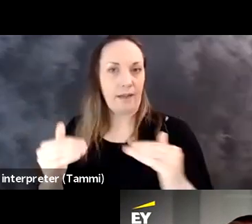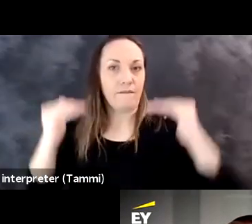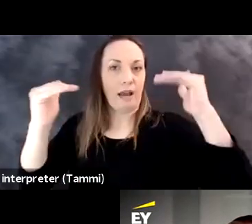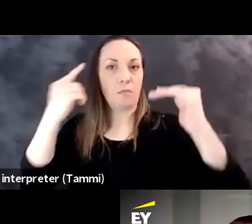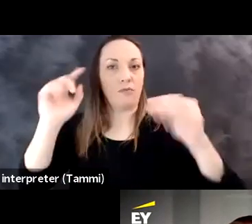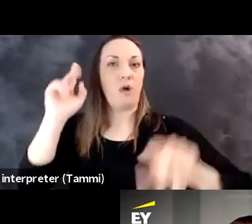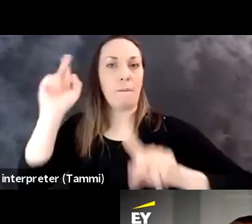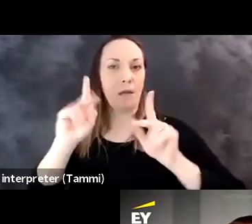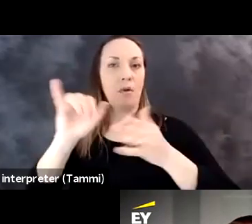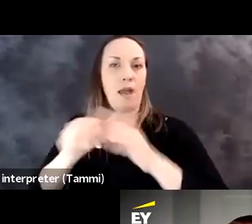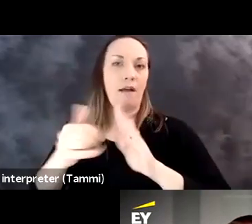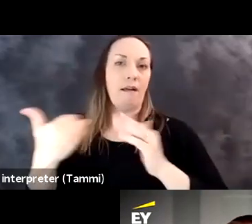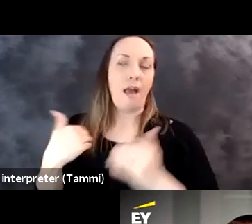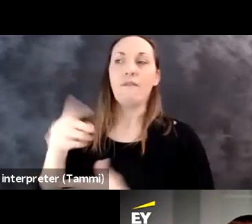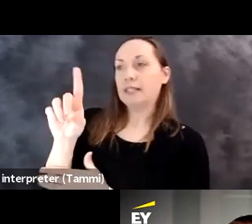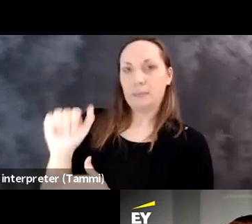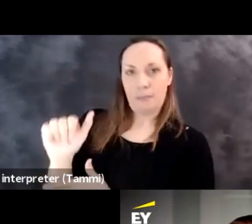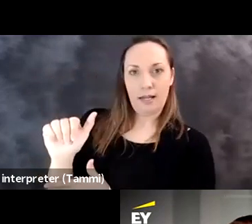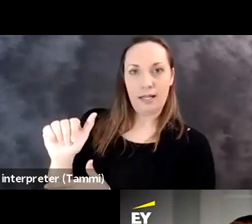understanding and advocacy and